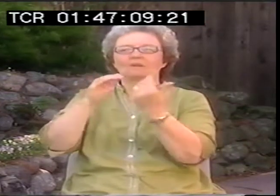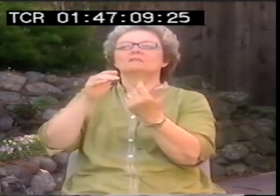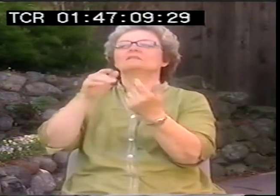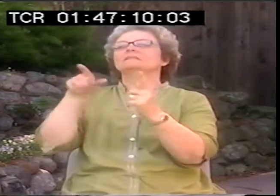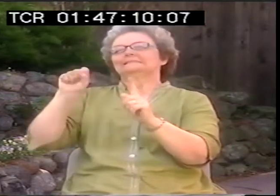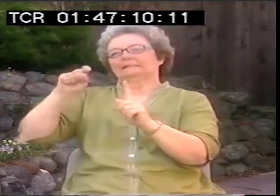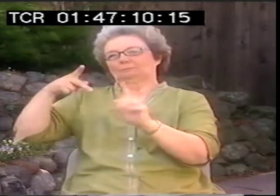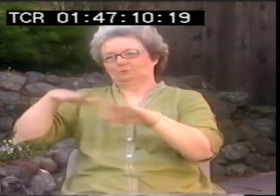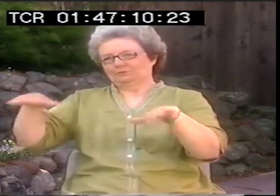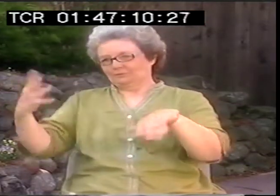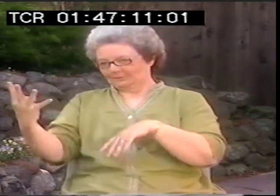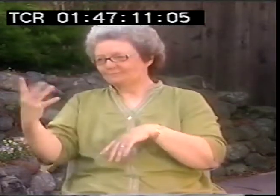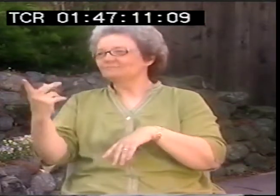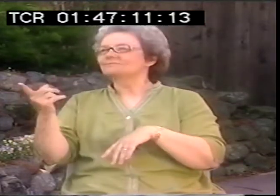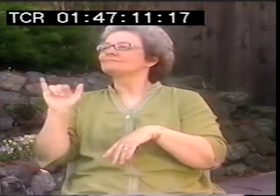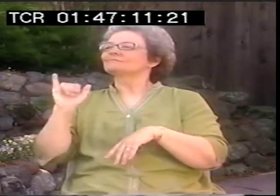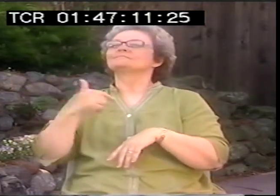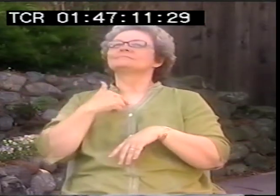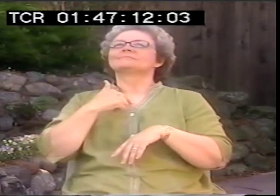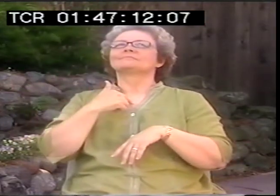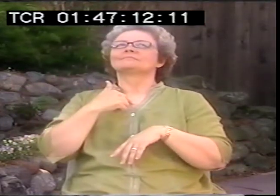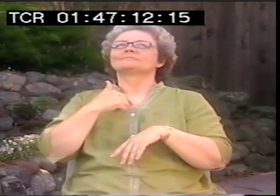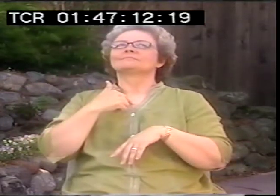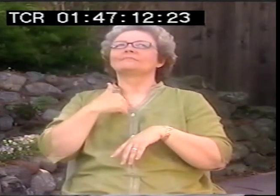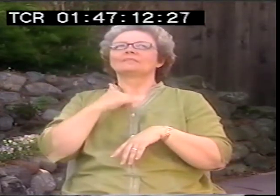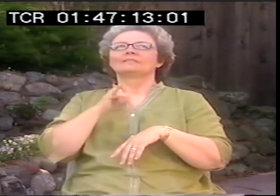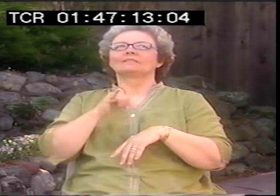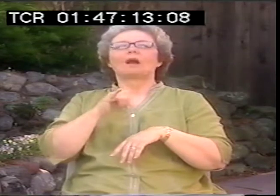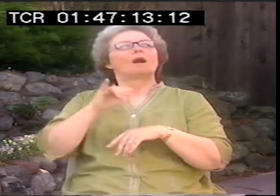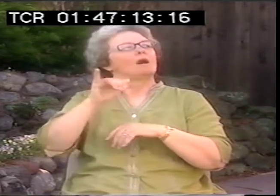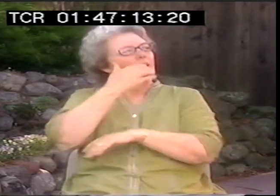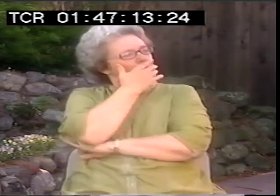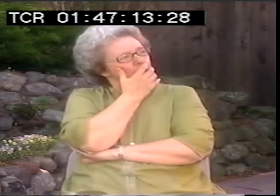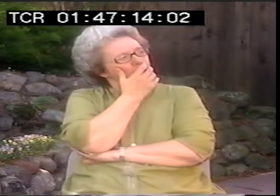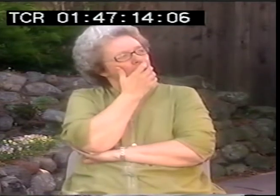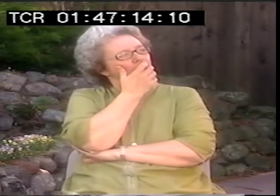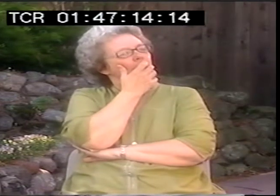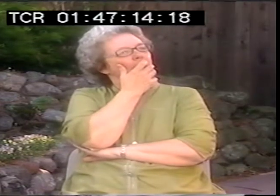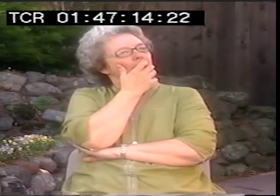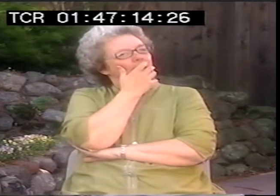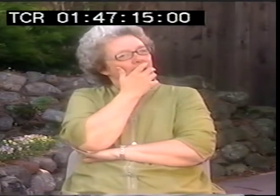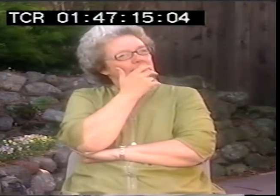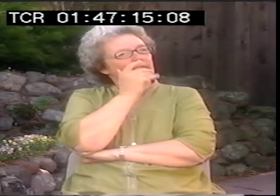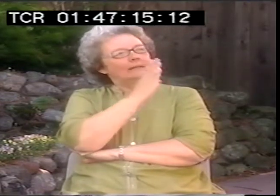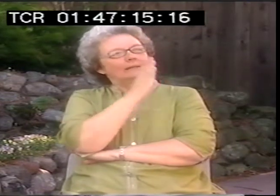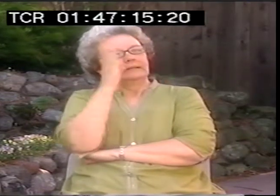His wife had four children from a previous marriage.